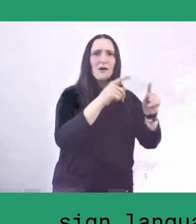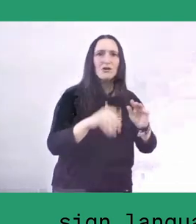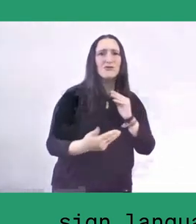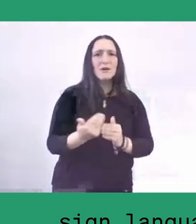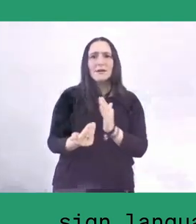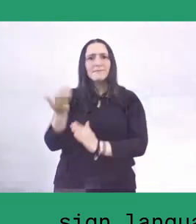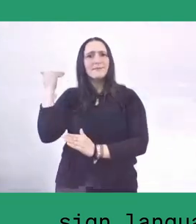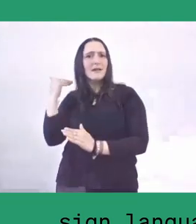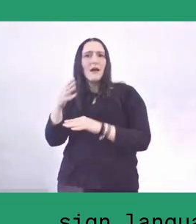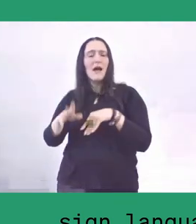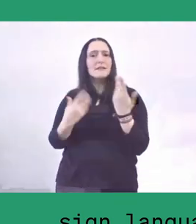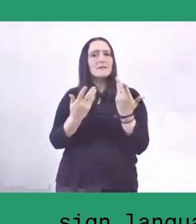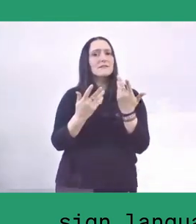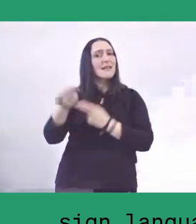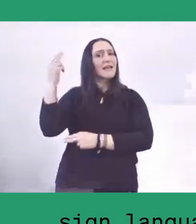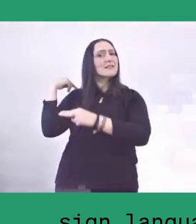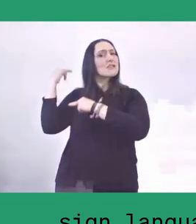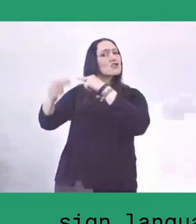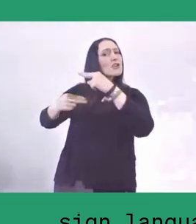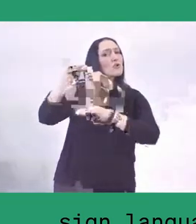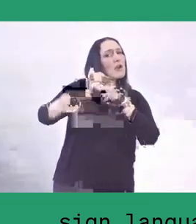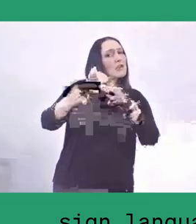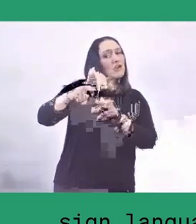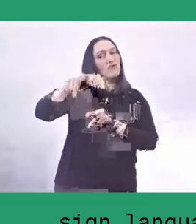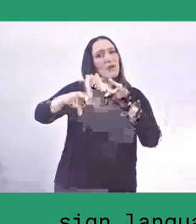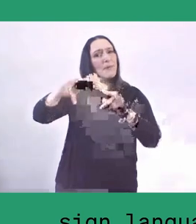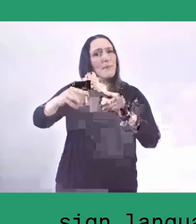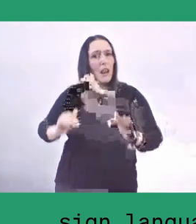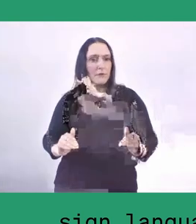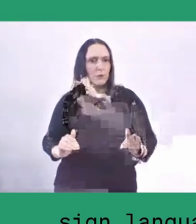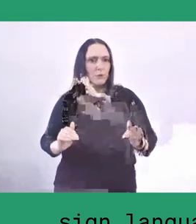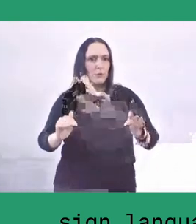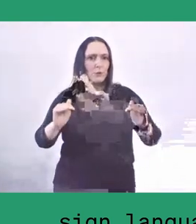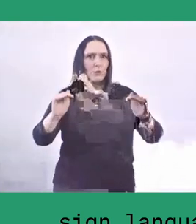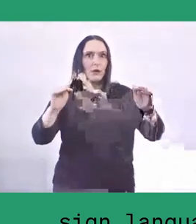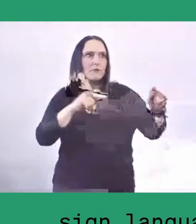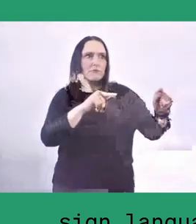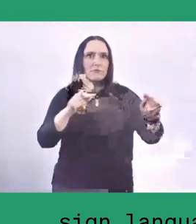So, these are, I think, some of the values that are important.